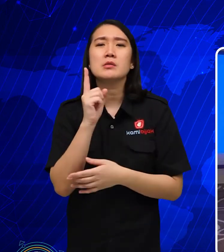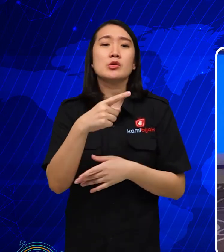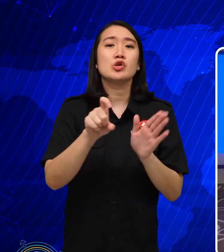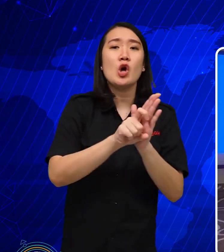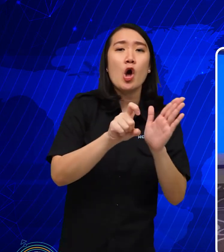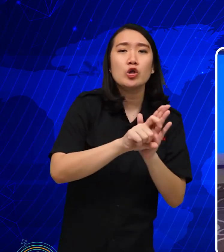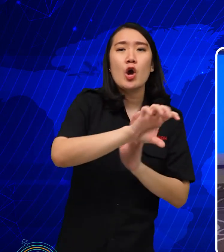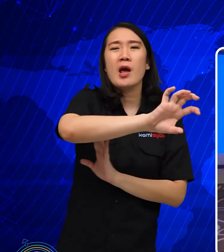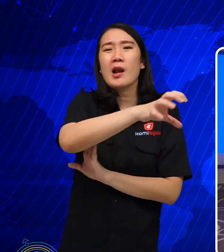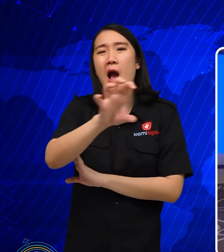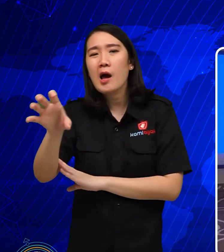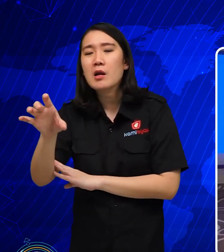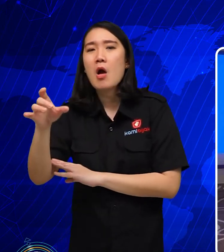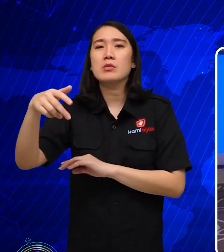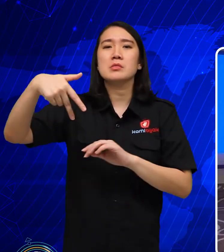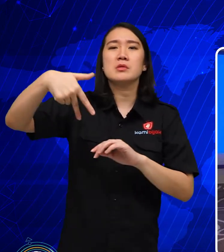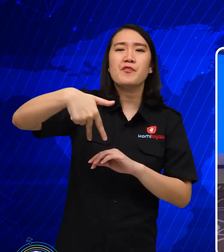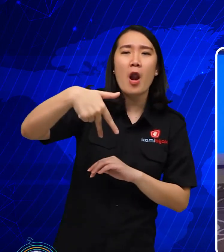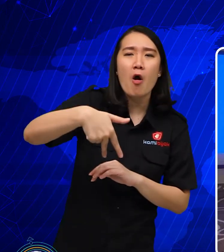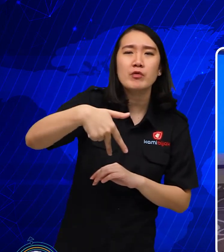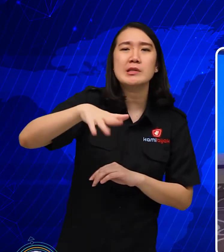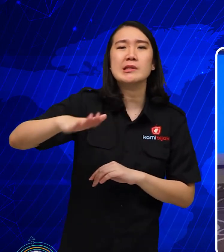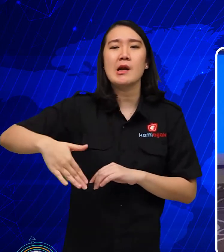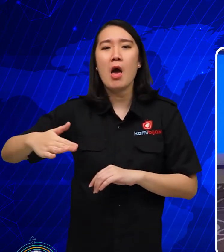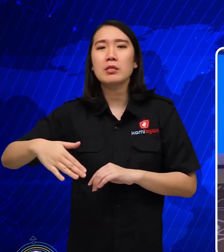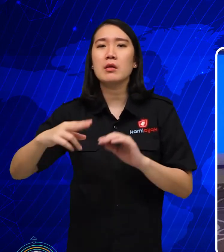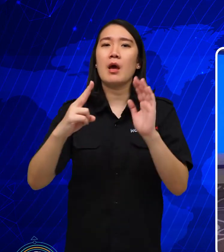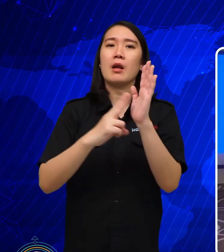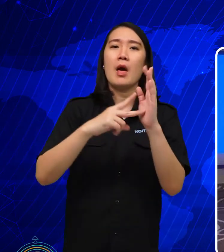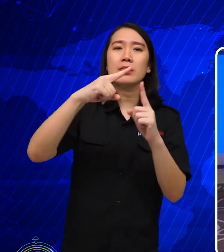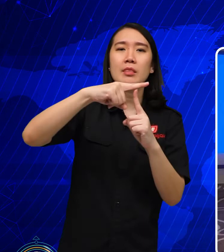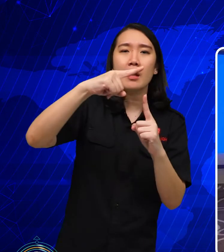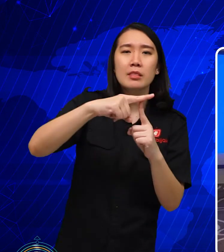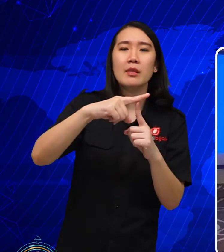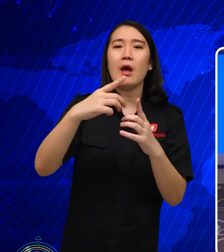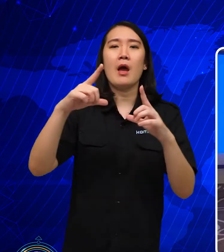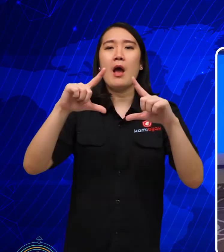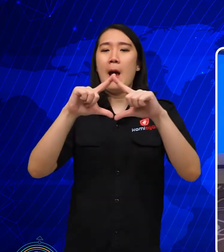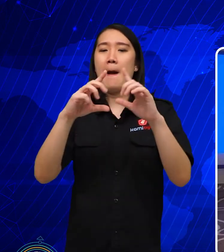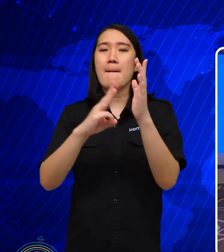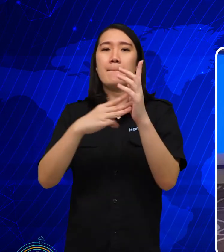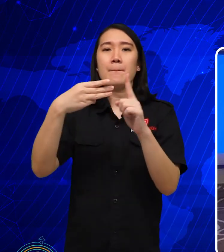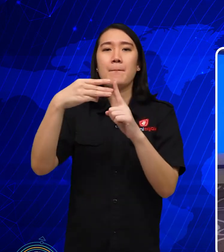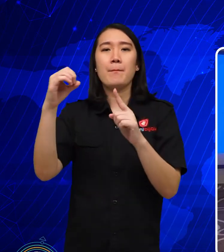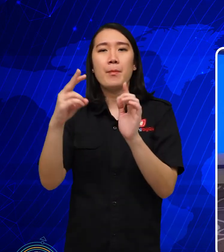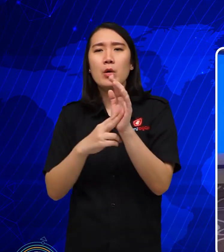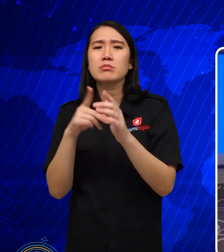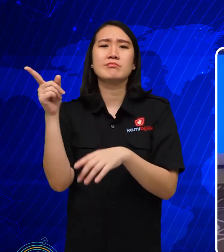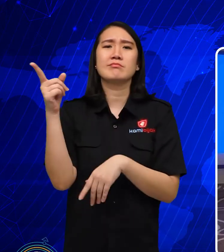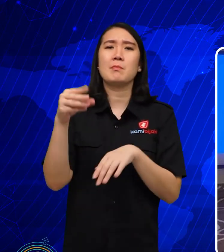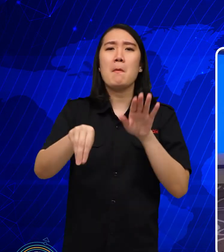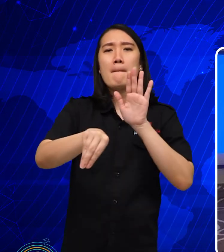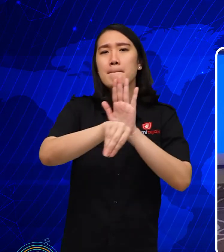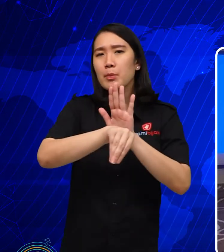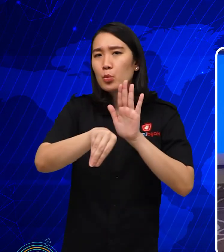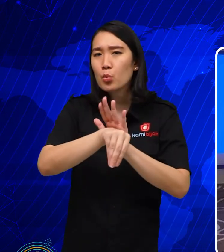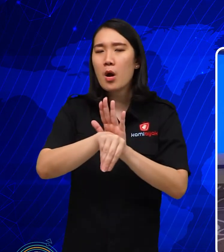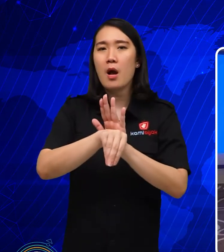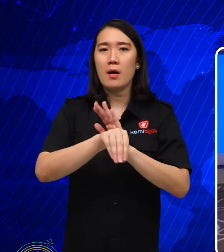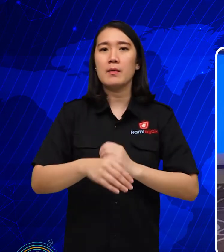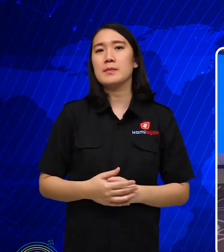such as South Sulawesi, NTT, Ambon, and Papua.